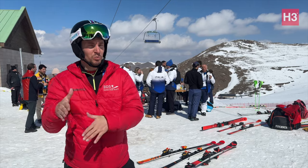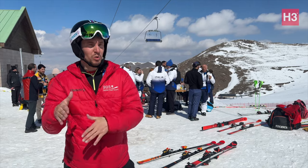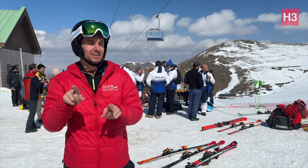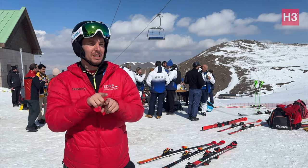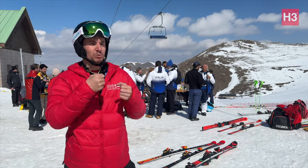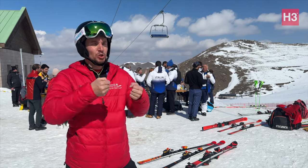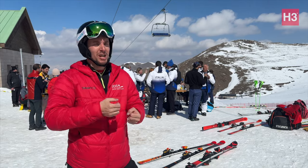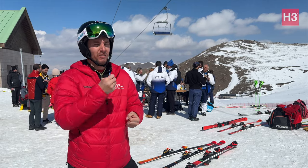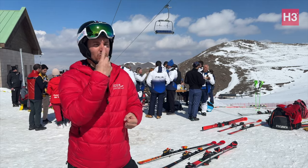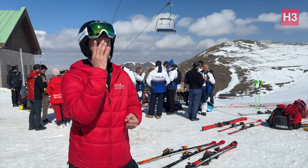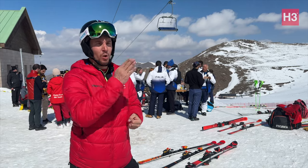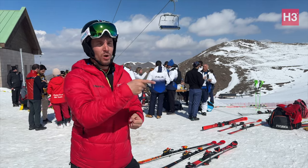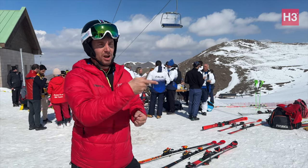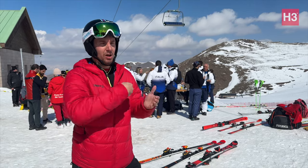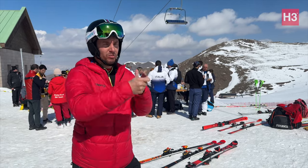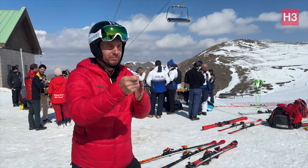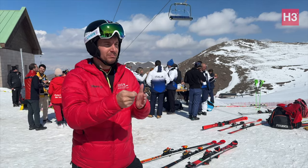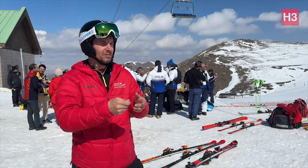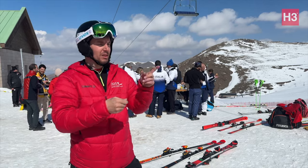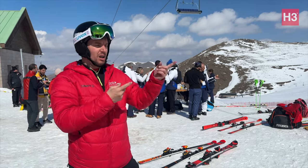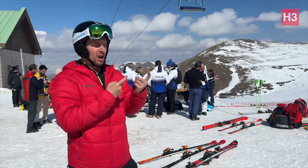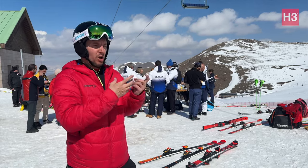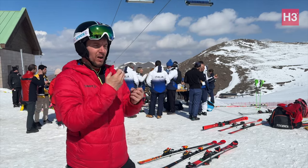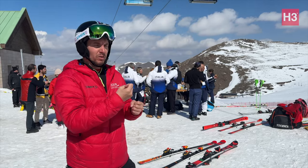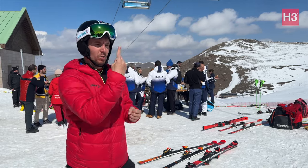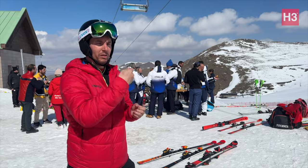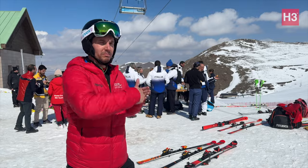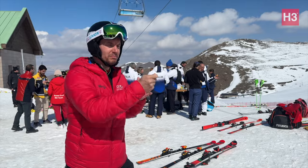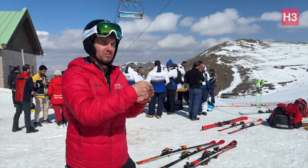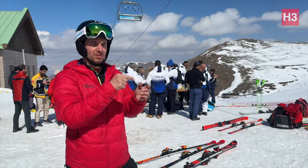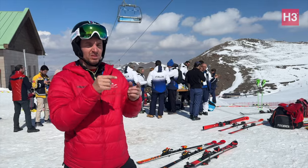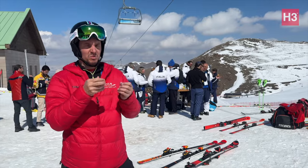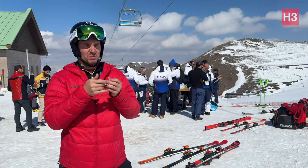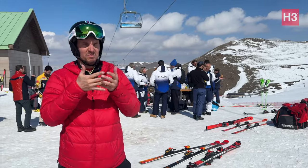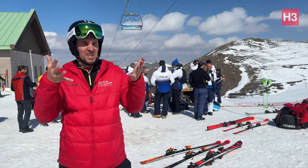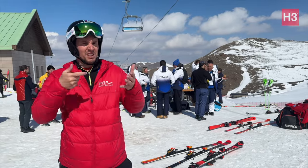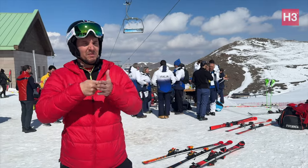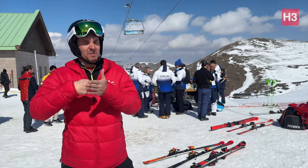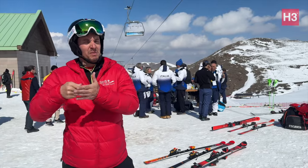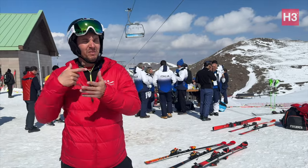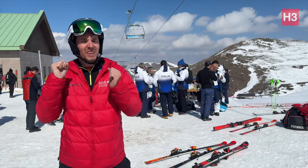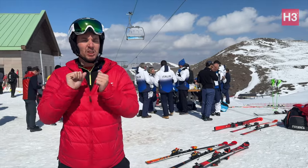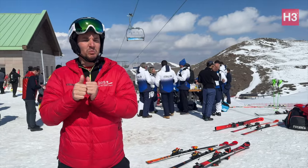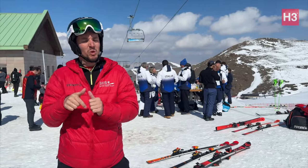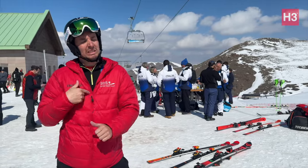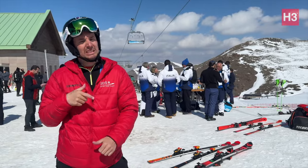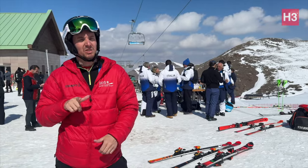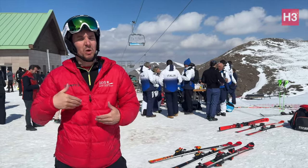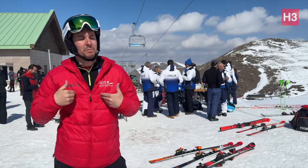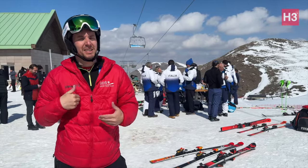were cancelled, alpine skiing and ice hockey canceled as well as other events. I'm not happy.